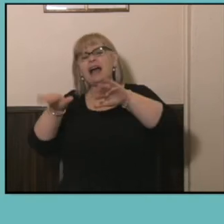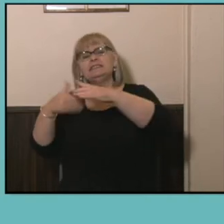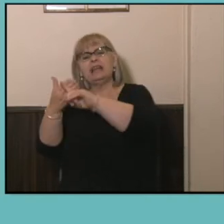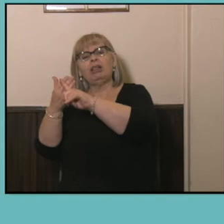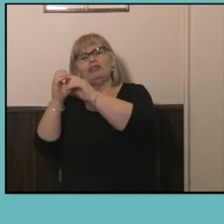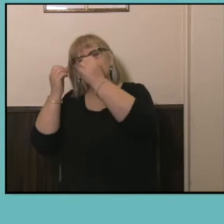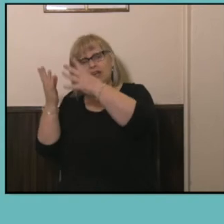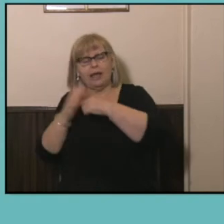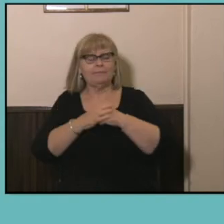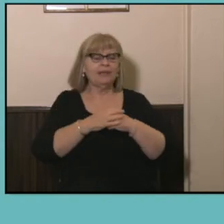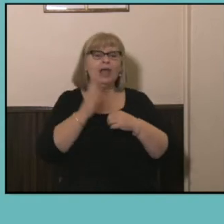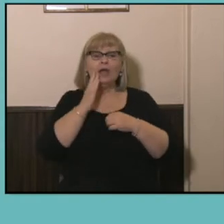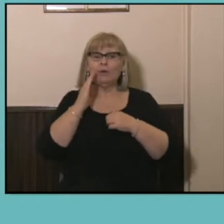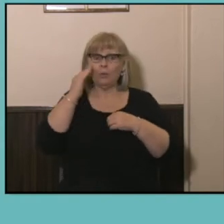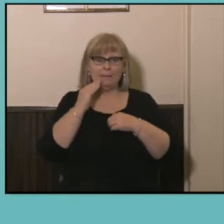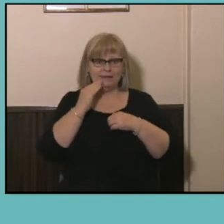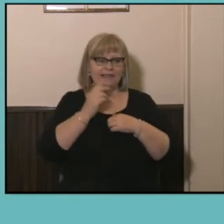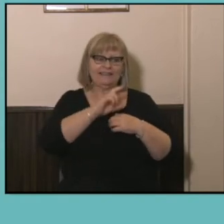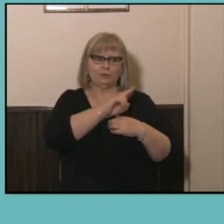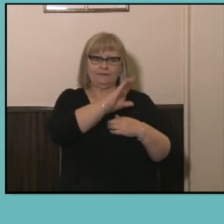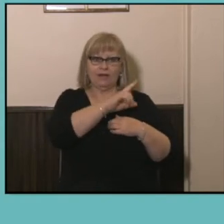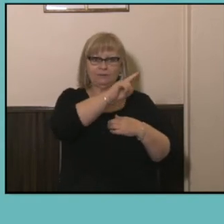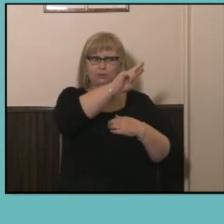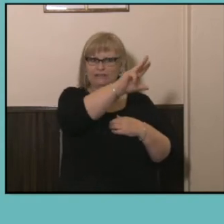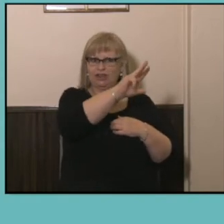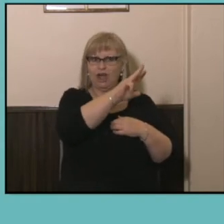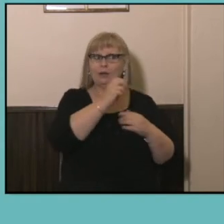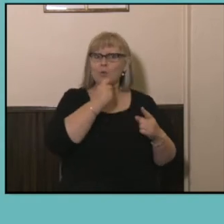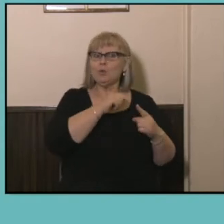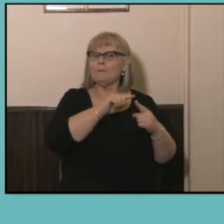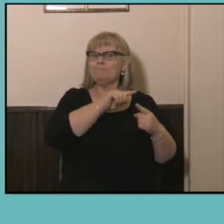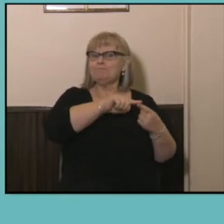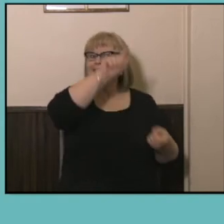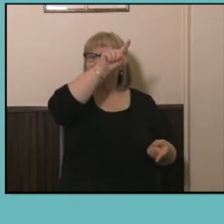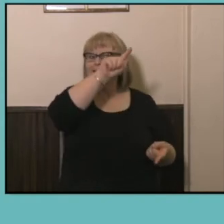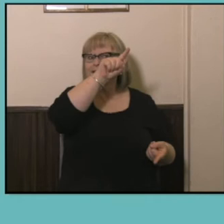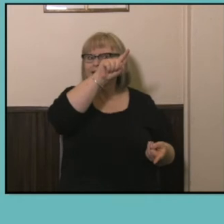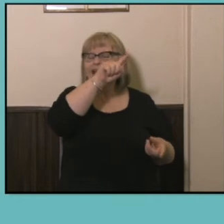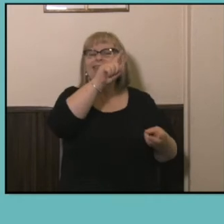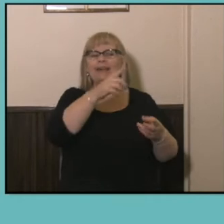around 25 to 29, it drops down slightly during the peak child-rearing years and